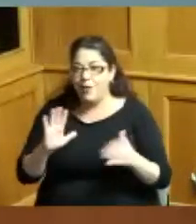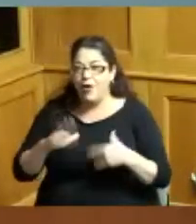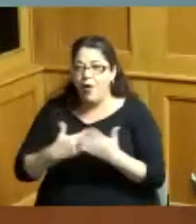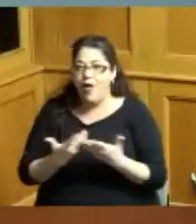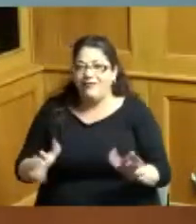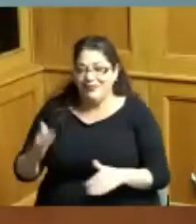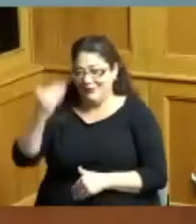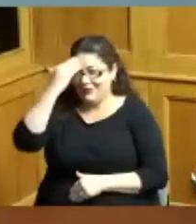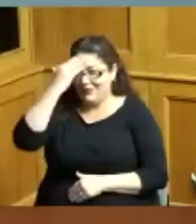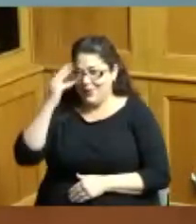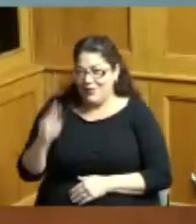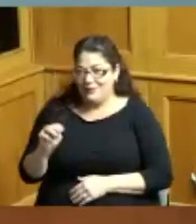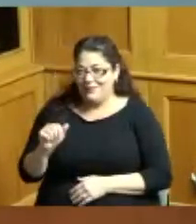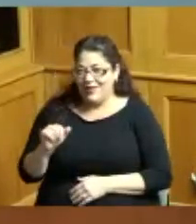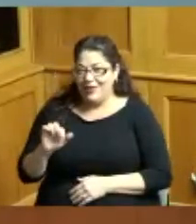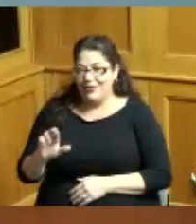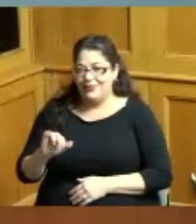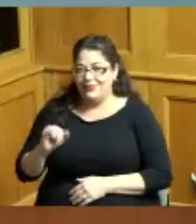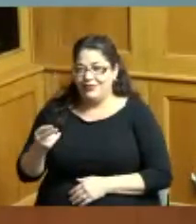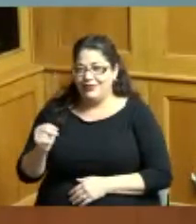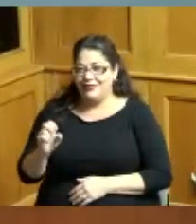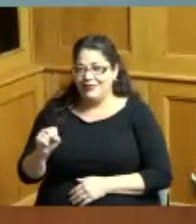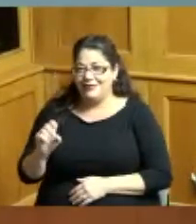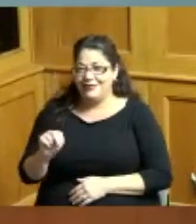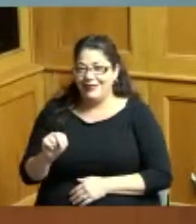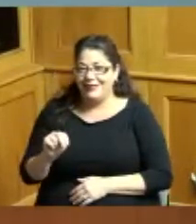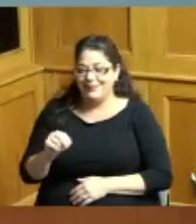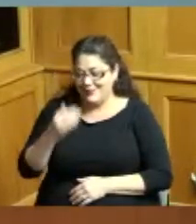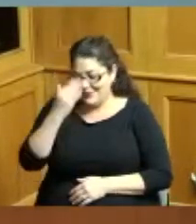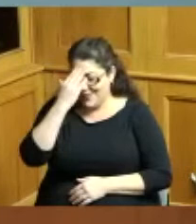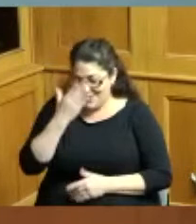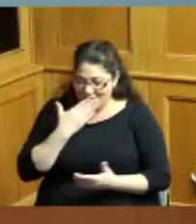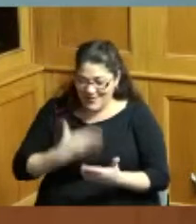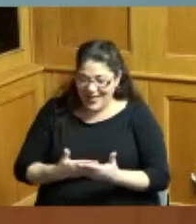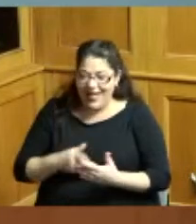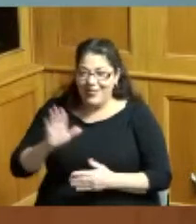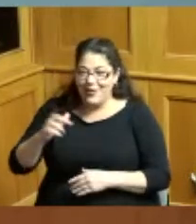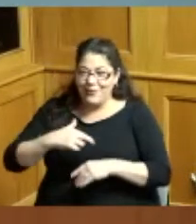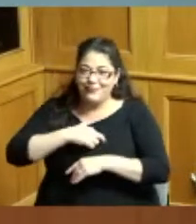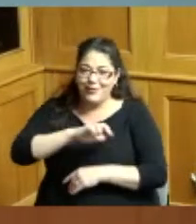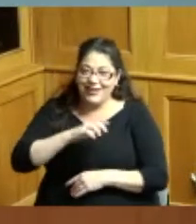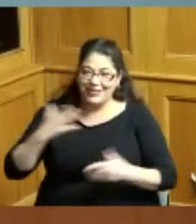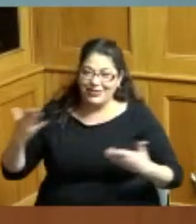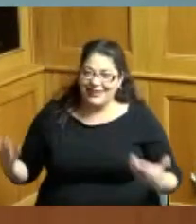well your representation reputation precedes you in this room of course because you